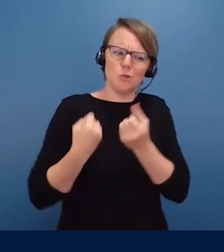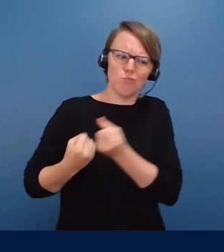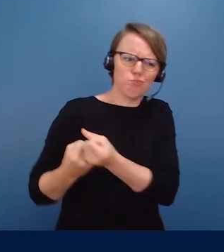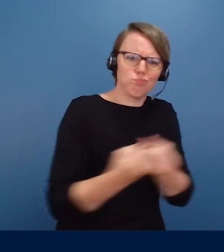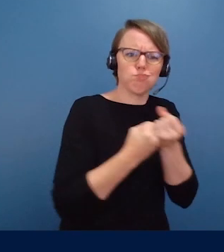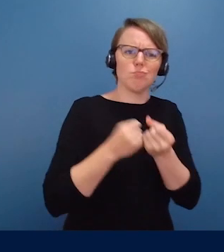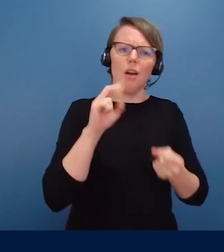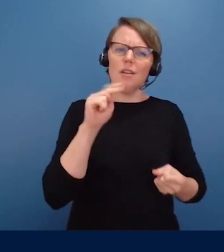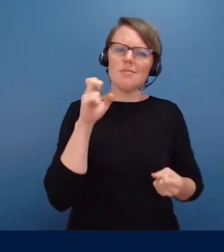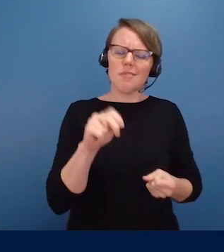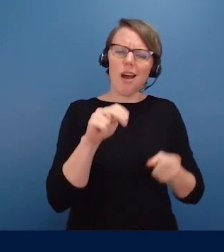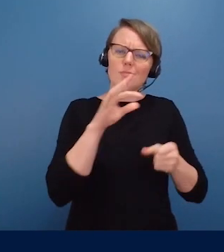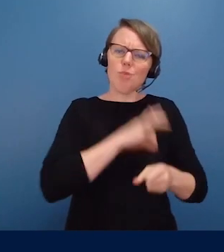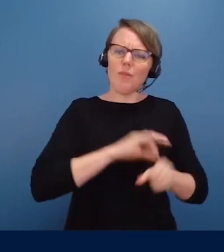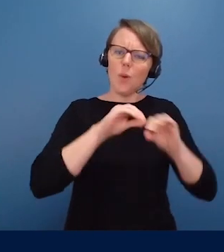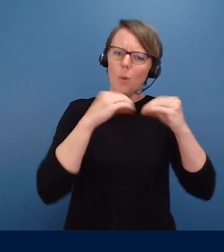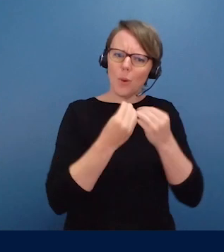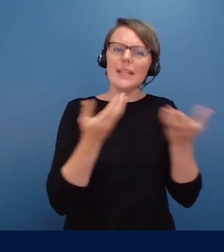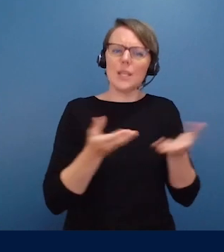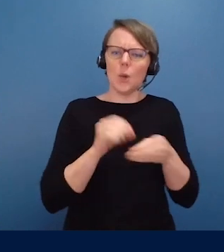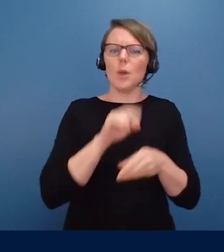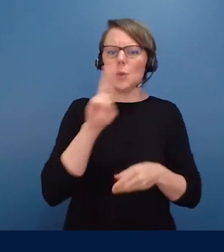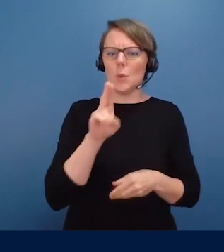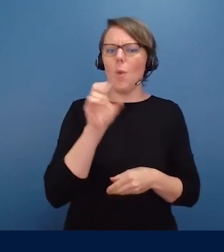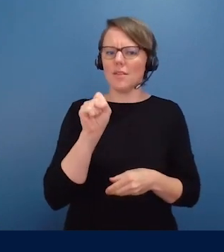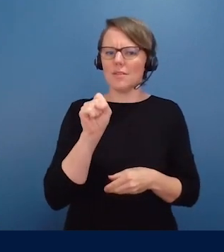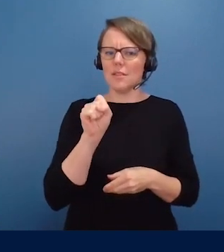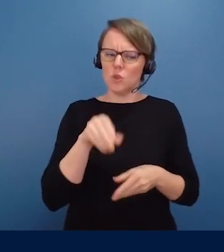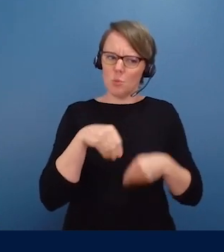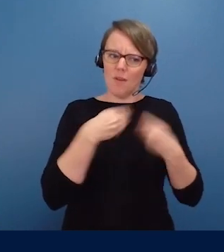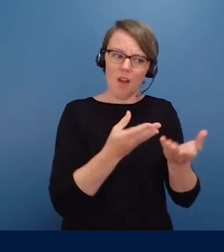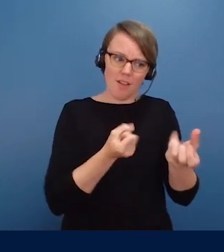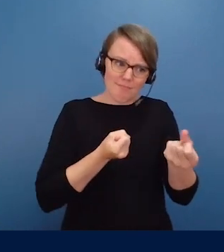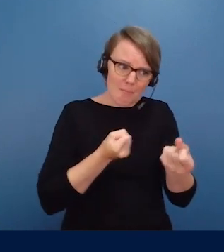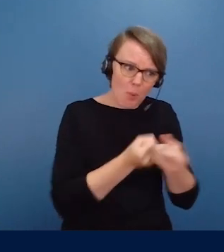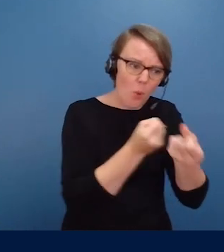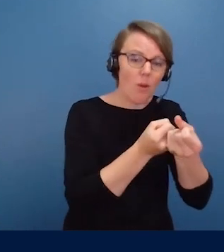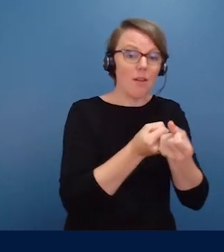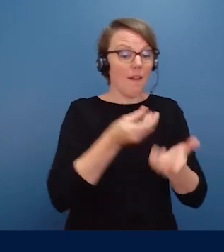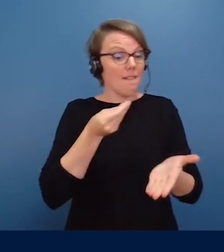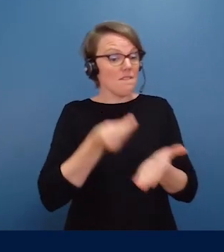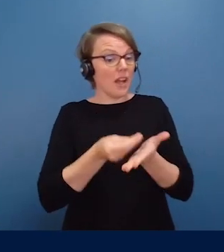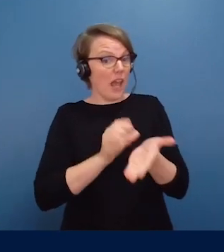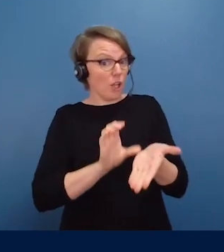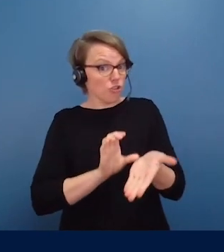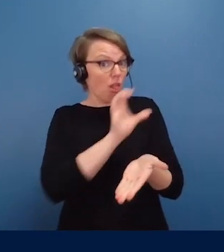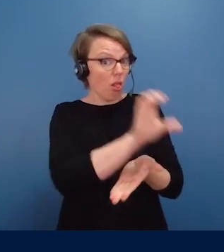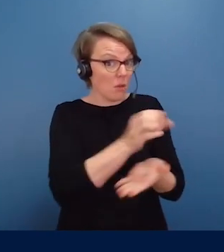To provide help and financial support to nonprofits that are led by people of color